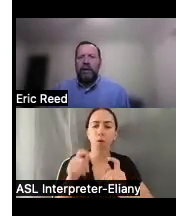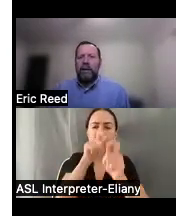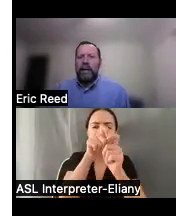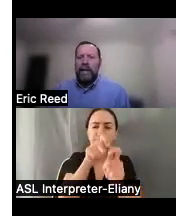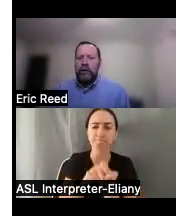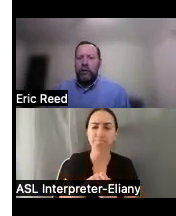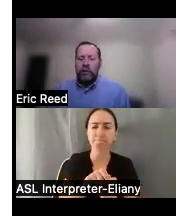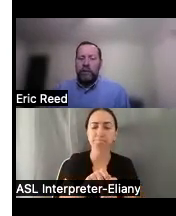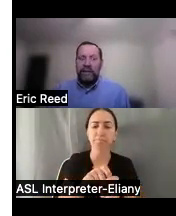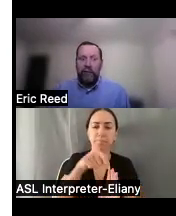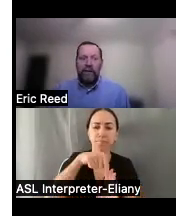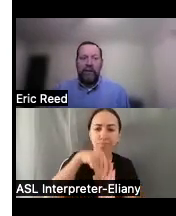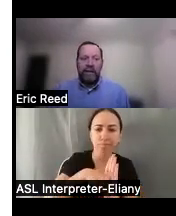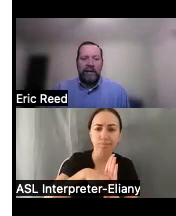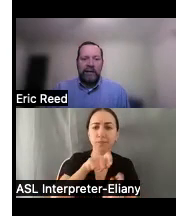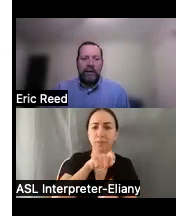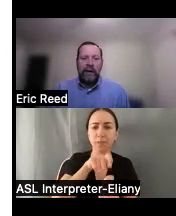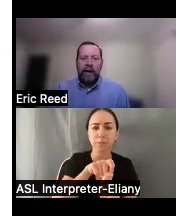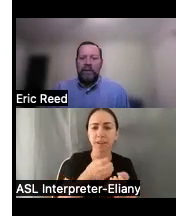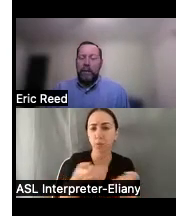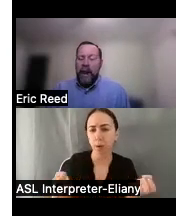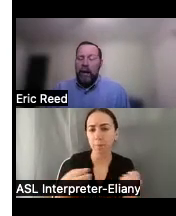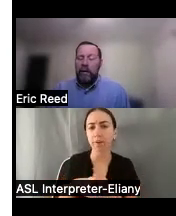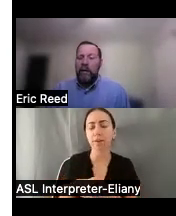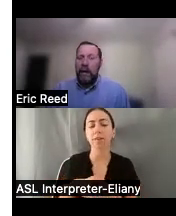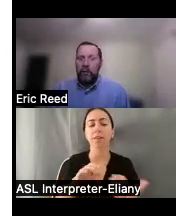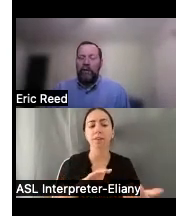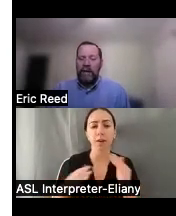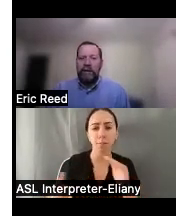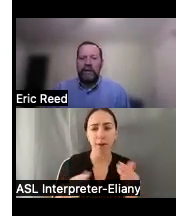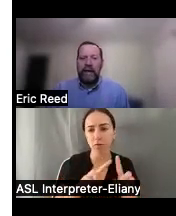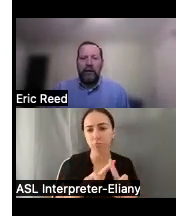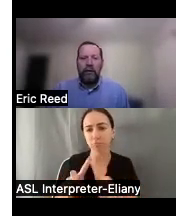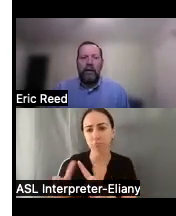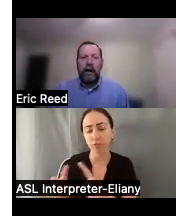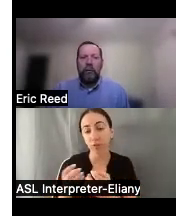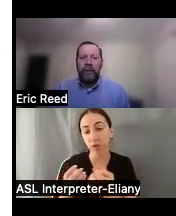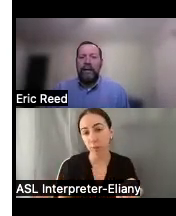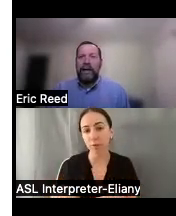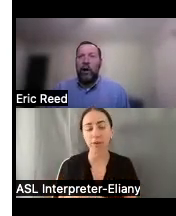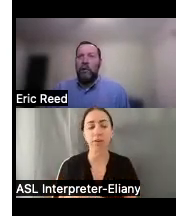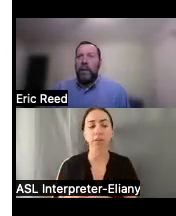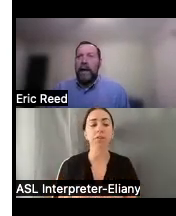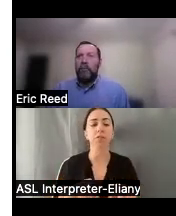into specific devices um comparing a couple devices together uh really to help you make